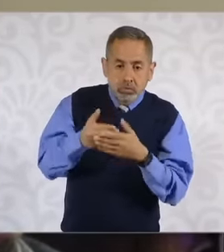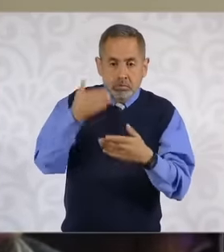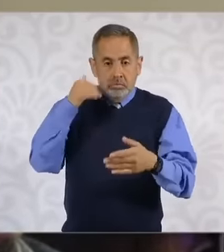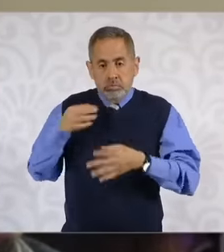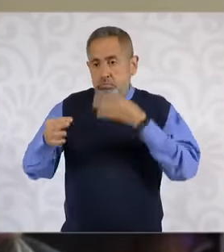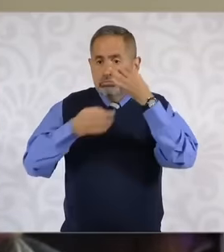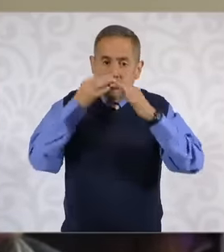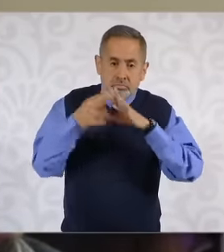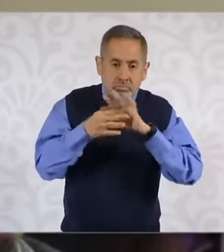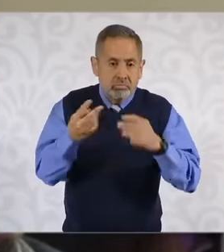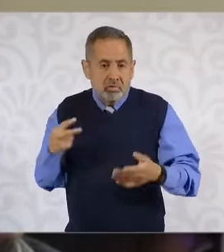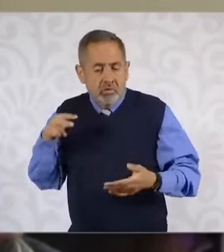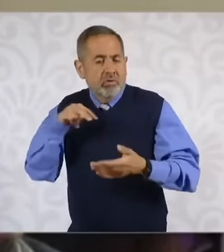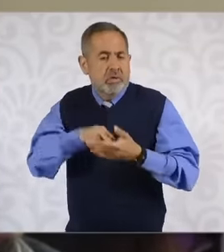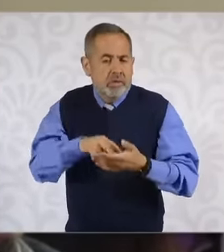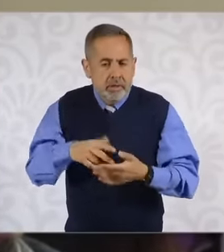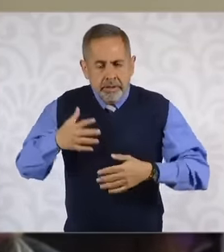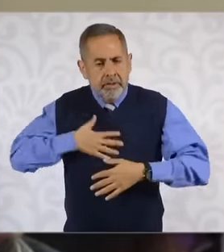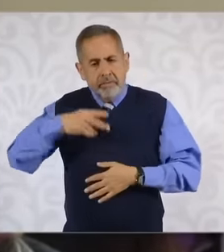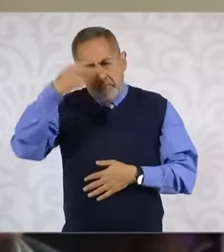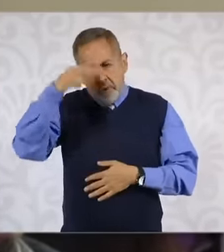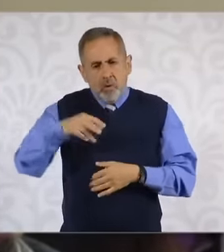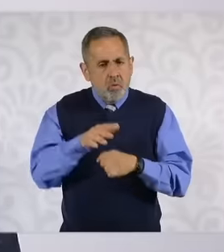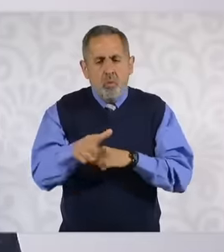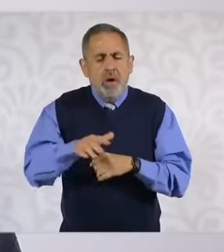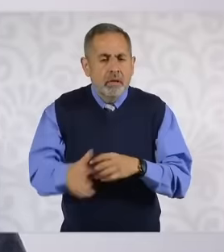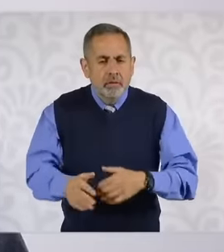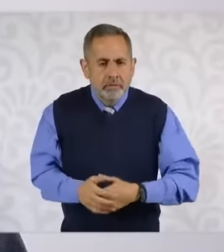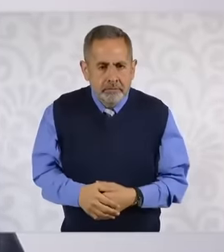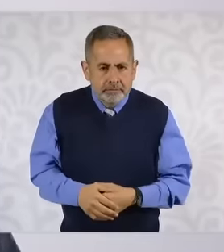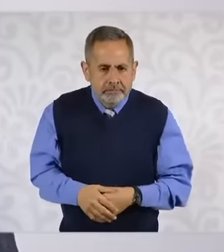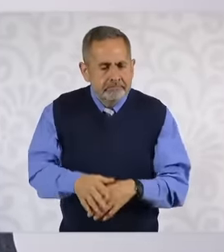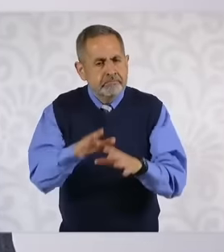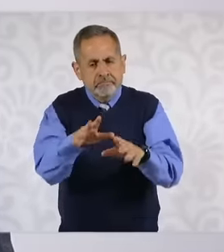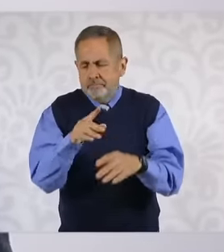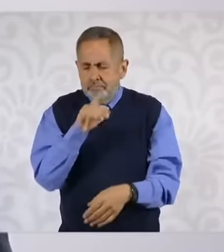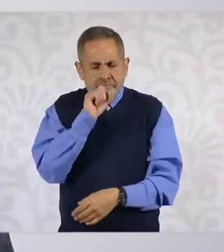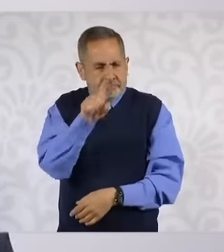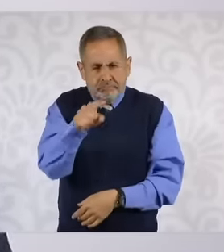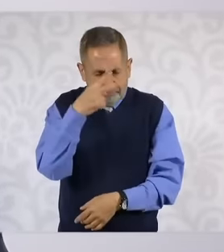your positioning What will be the positioning? We are against the blockade of Cuba.